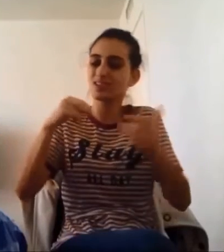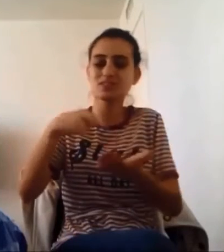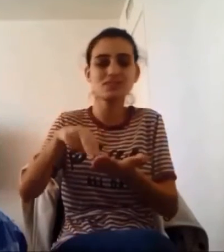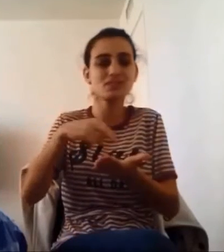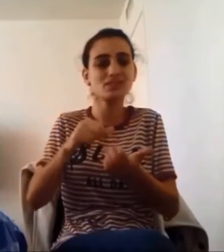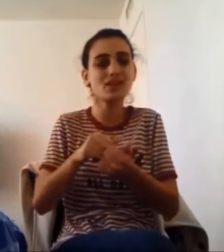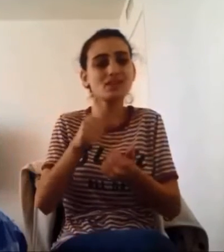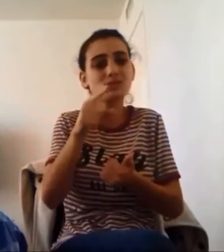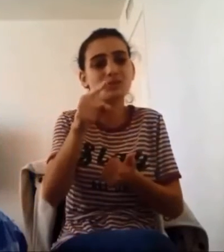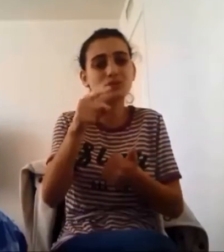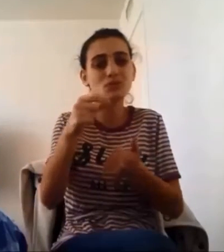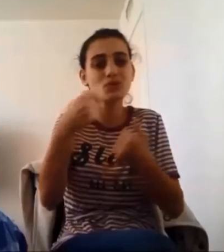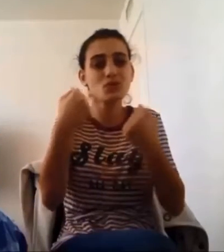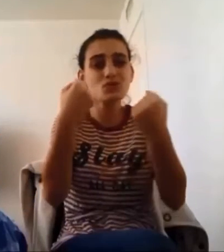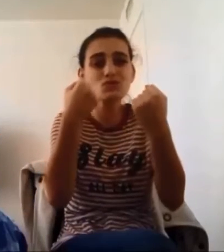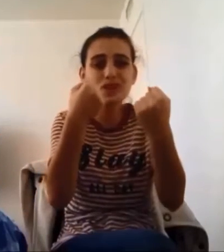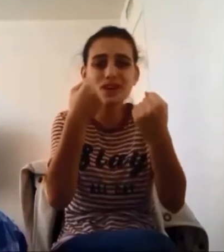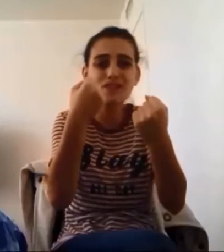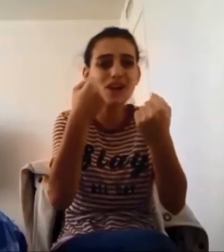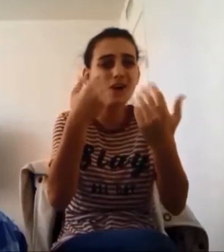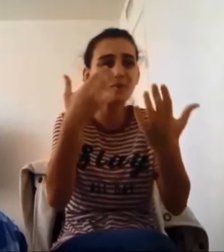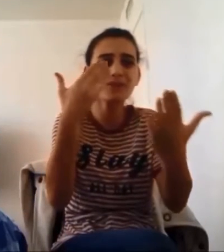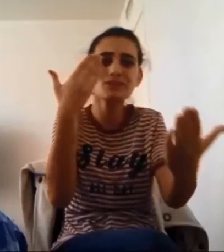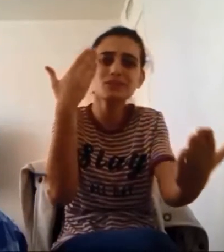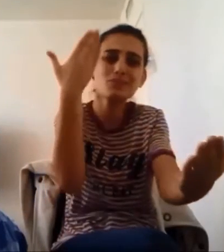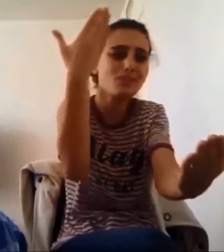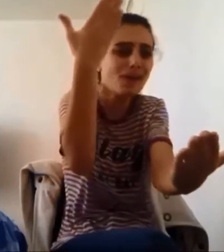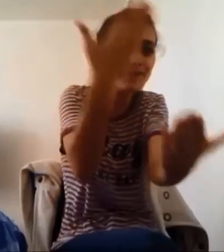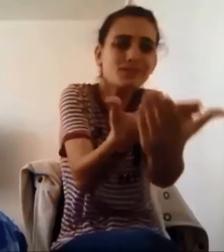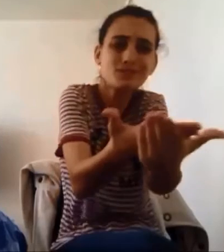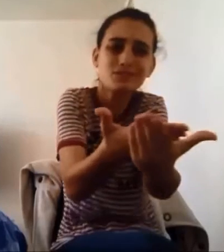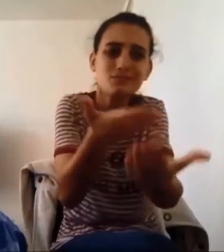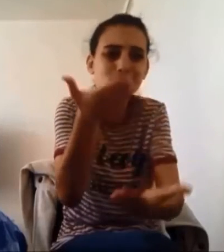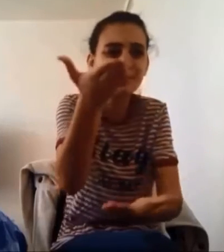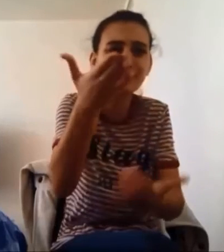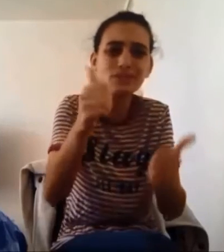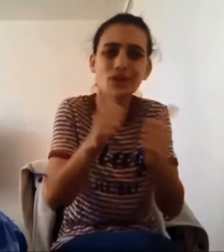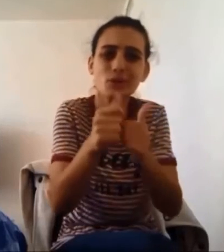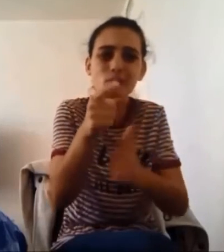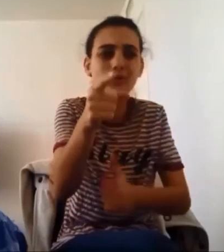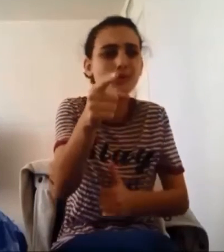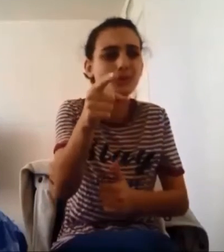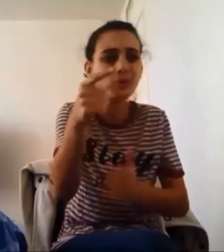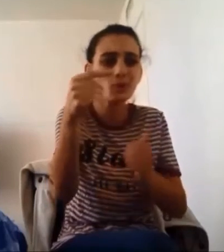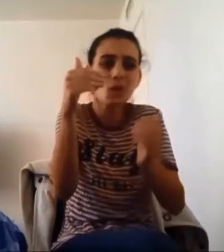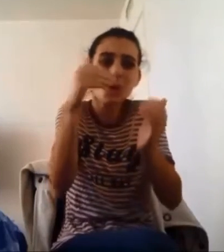I’d still dance with you Drive highways and byways to be there with you